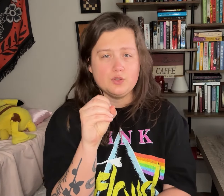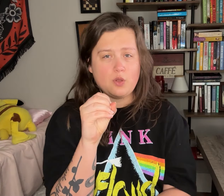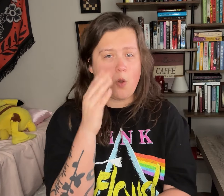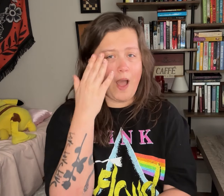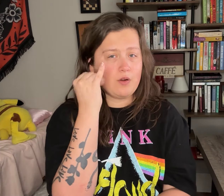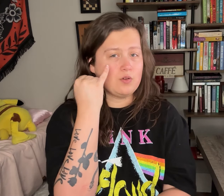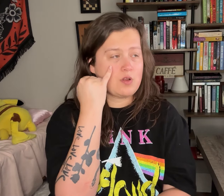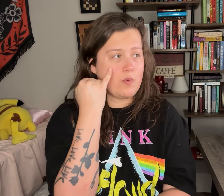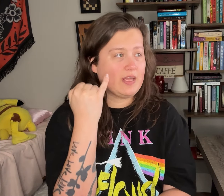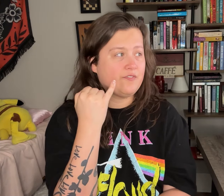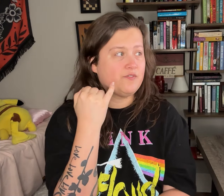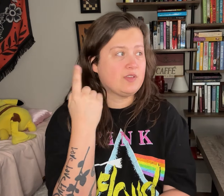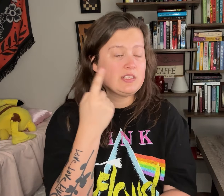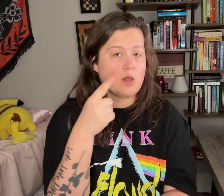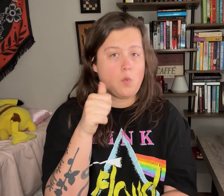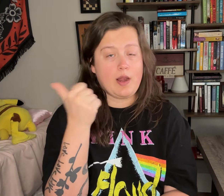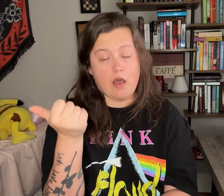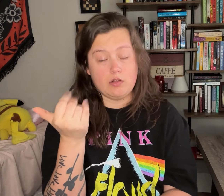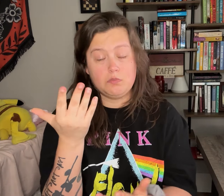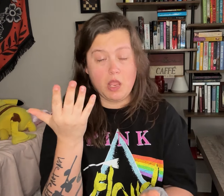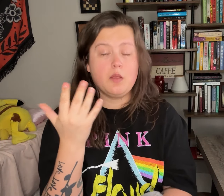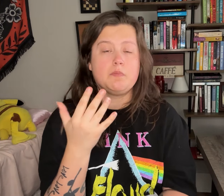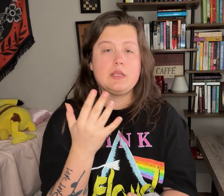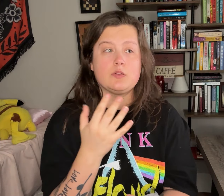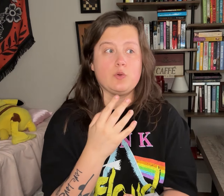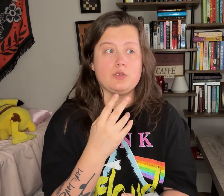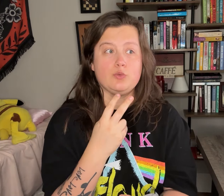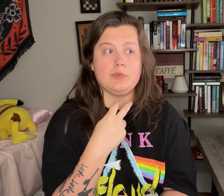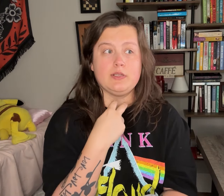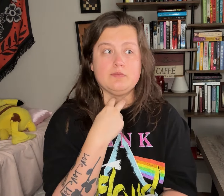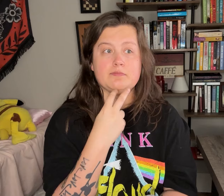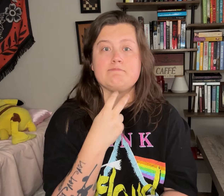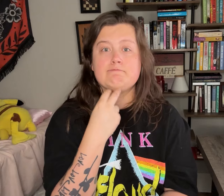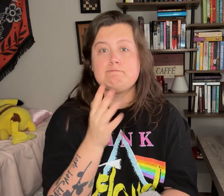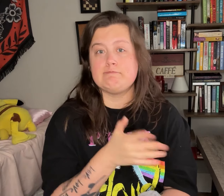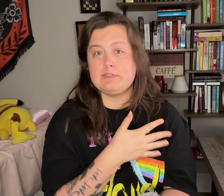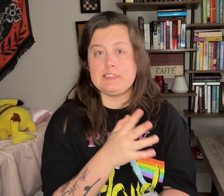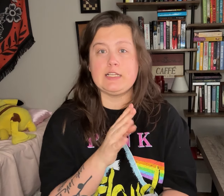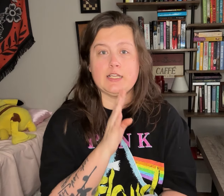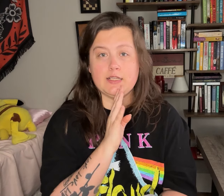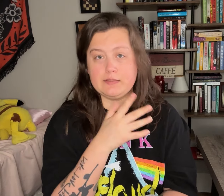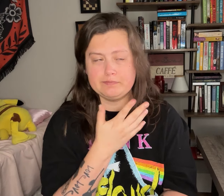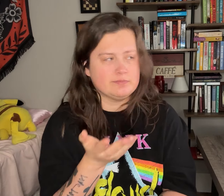So I'm not sure if they'll have someone doing the singing.